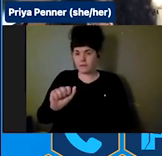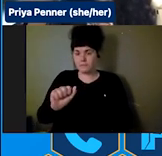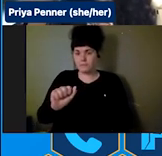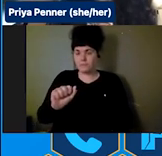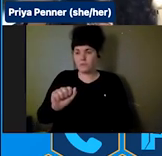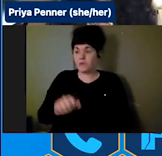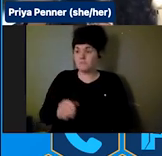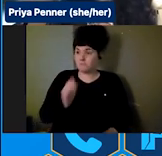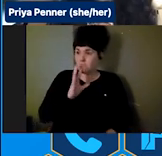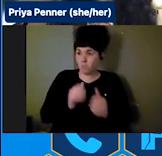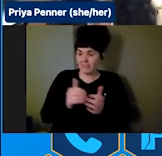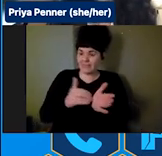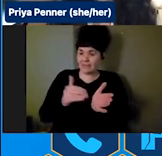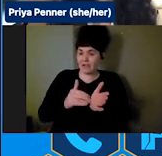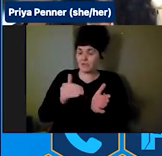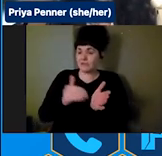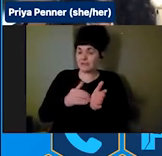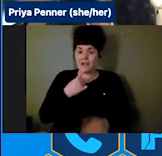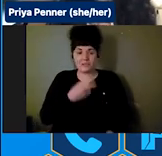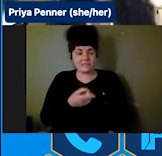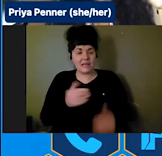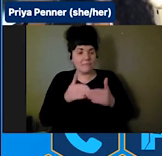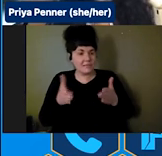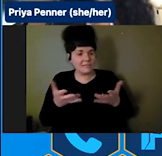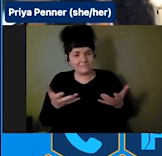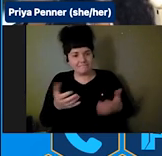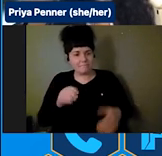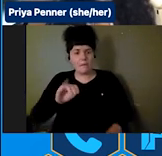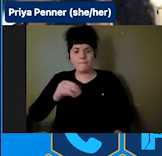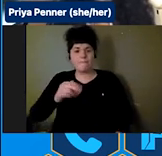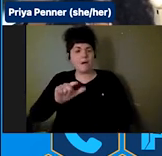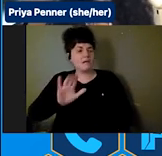that essentially Michael's life was not important because